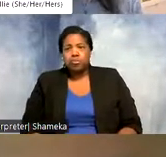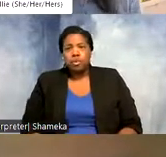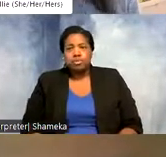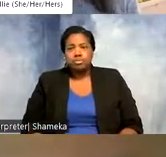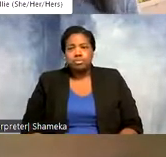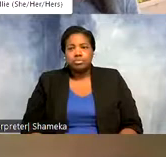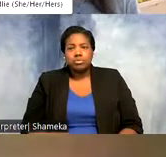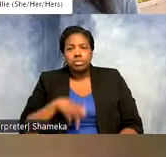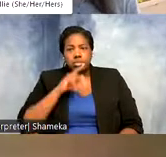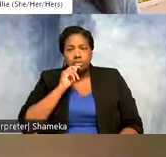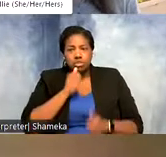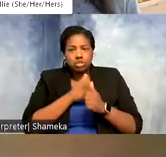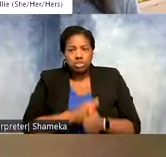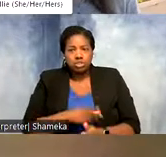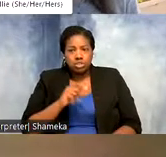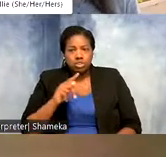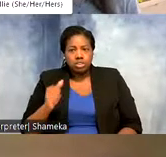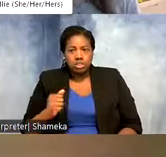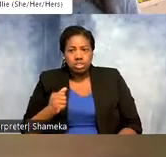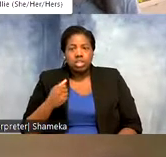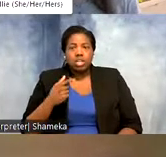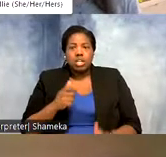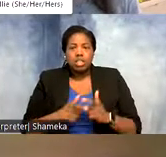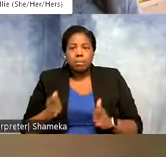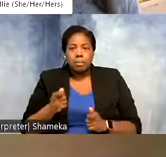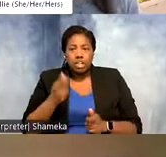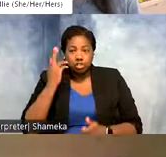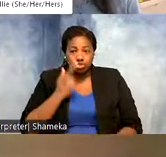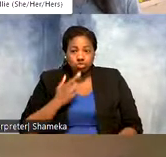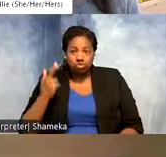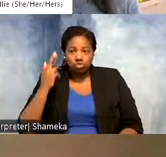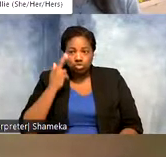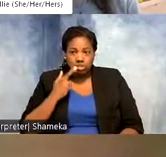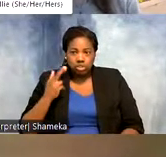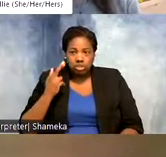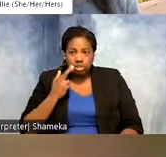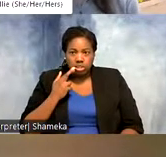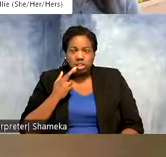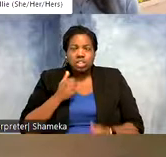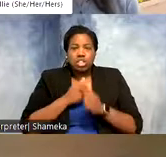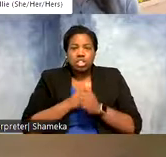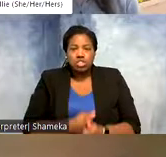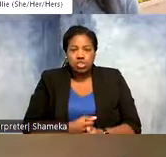Allie: Yeah for birds and tracking data, one of the the main reasons is that the the tracking devices, they keep